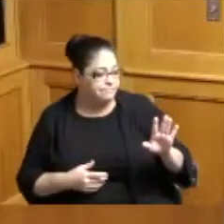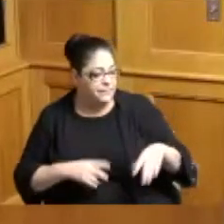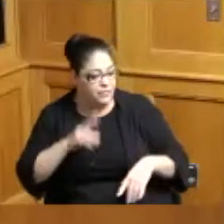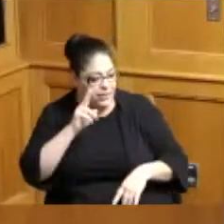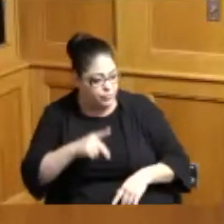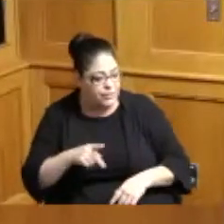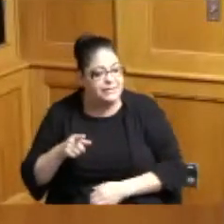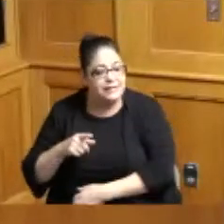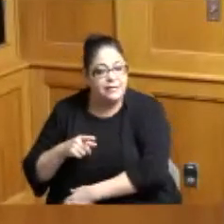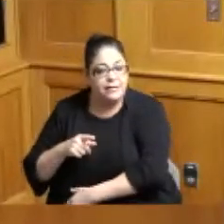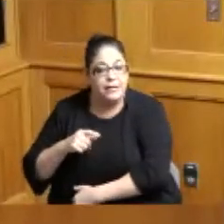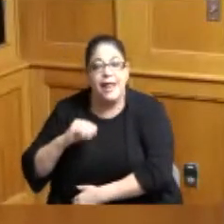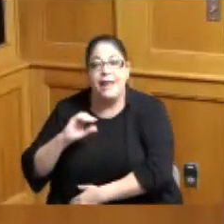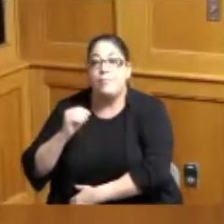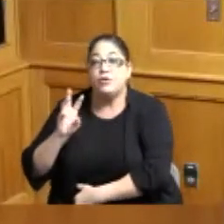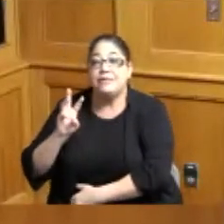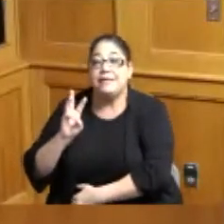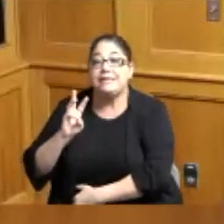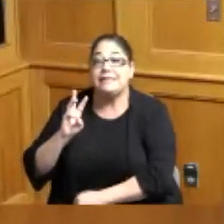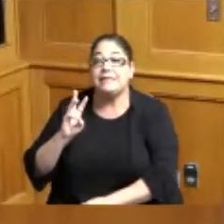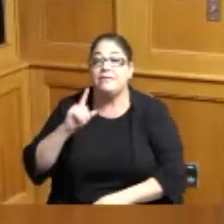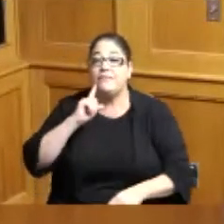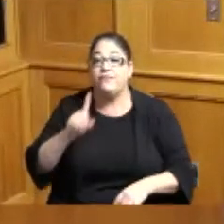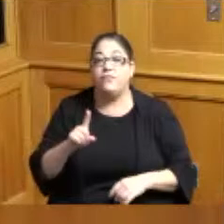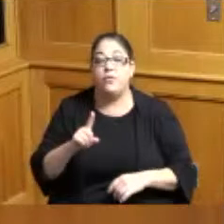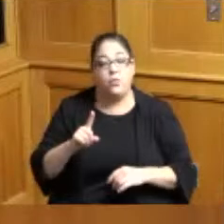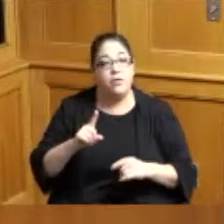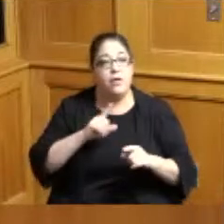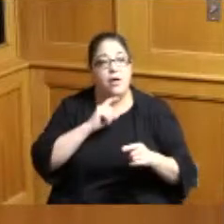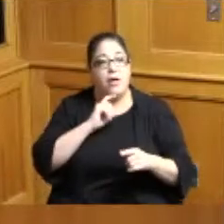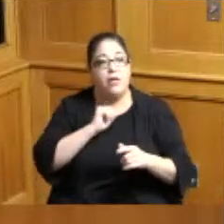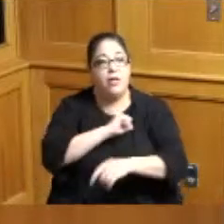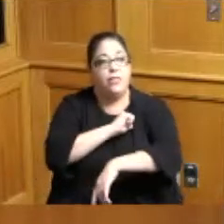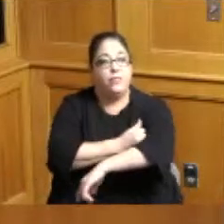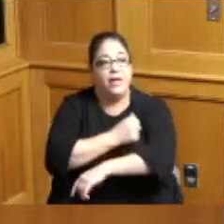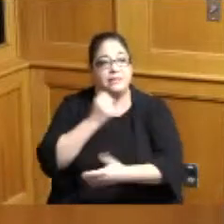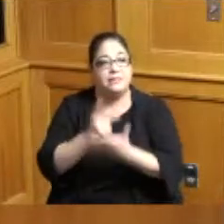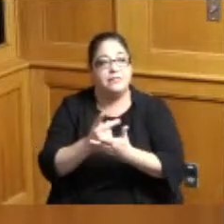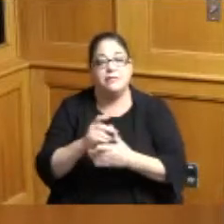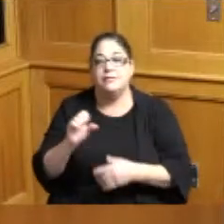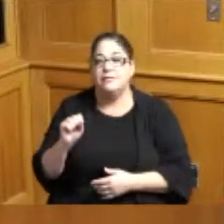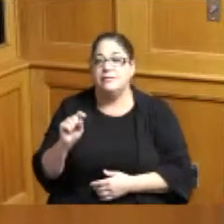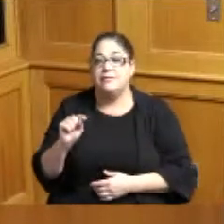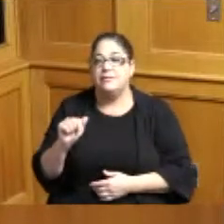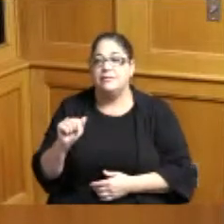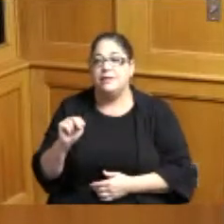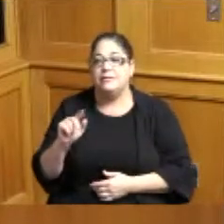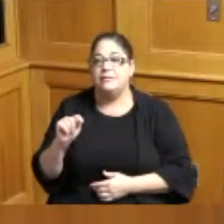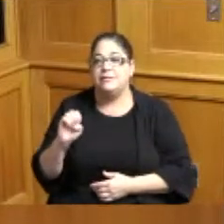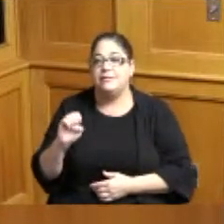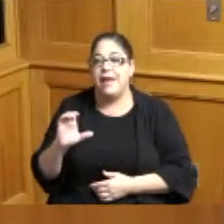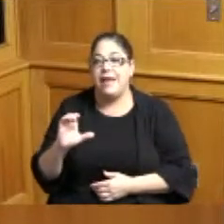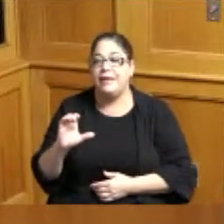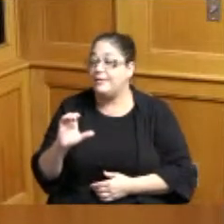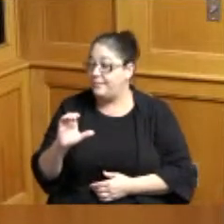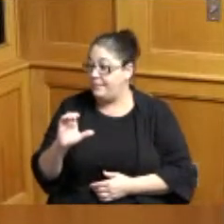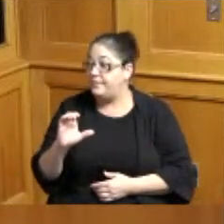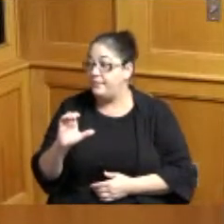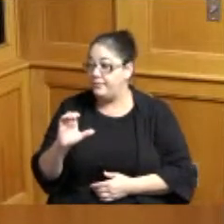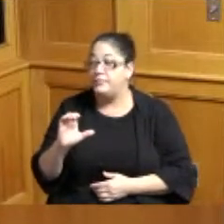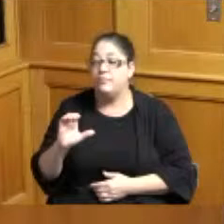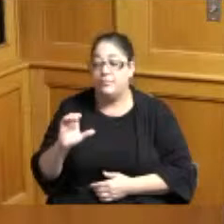is item six resolution authorizing consultant agreement with stand Tech so this is as you